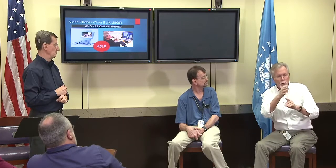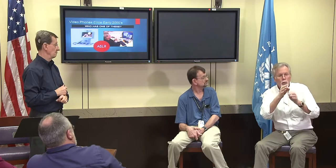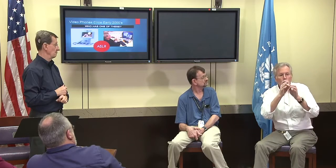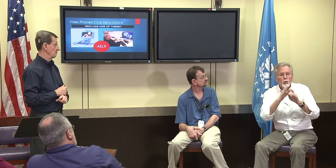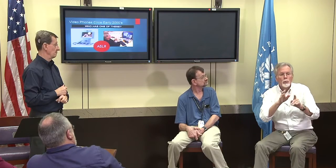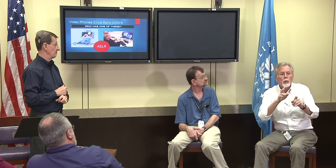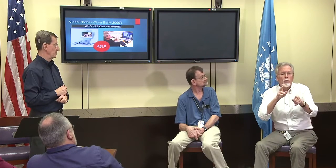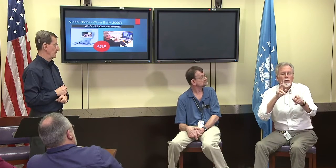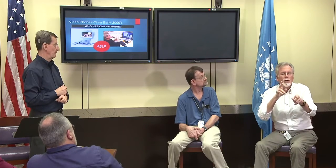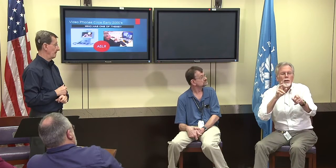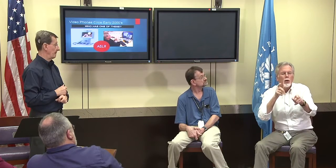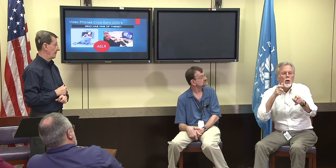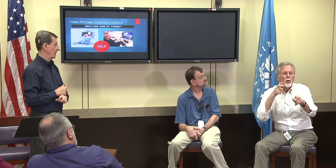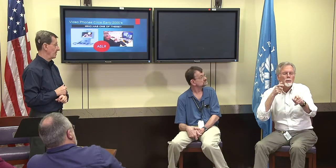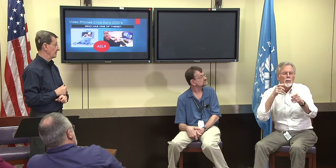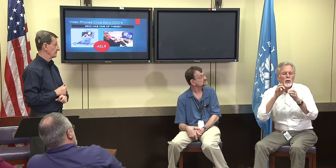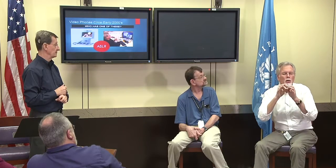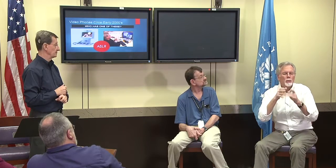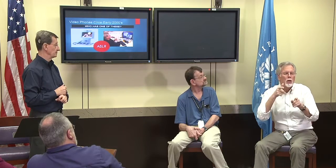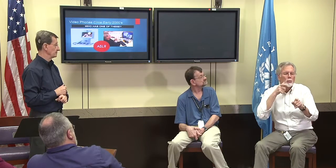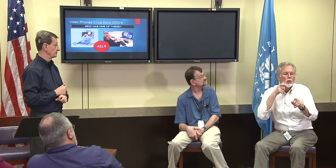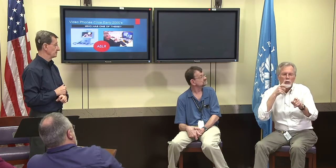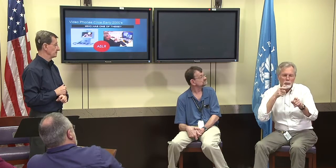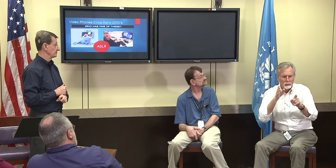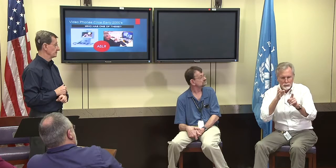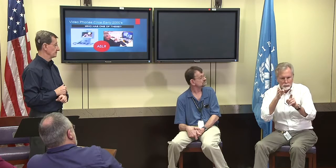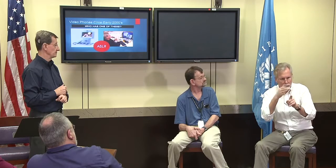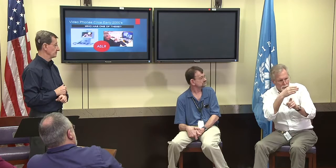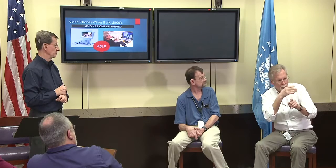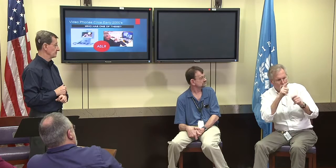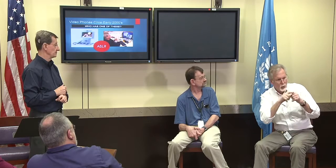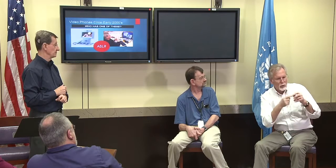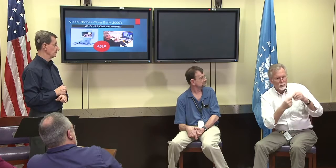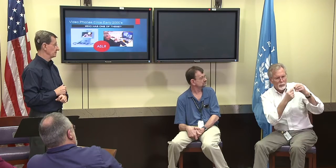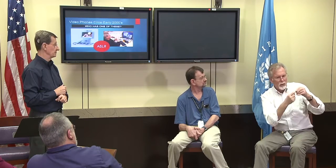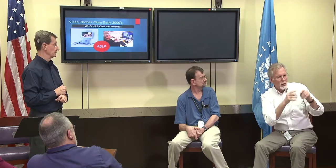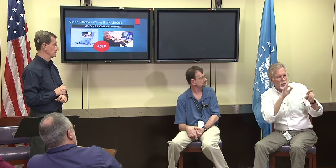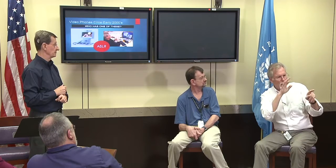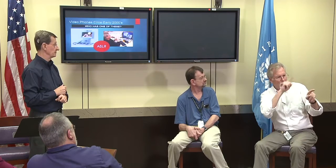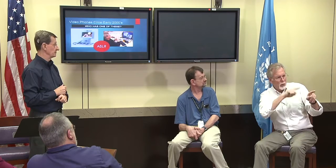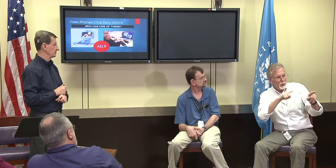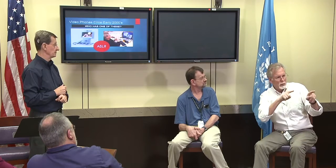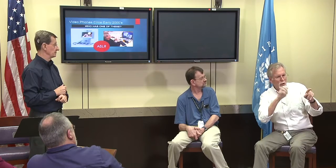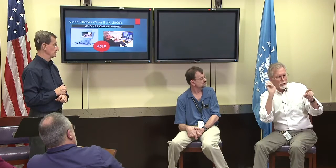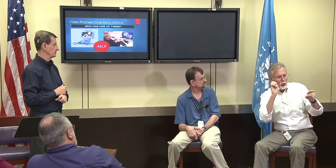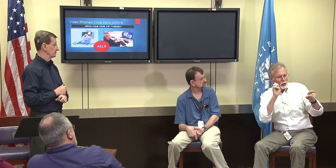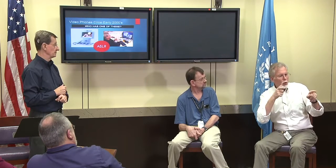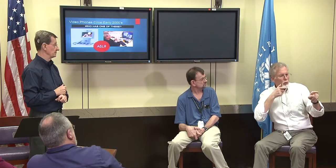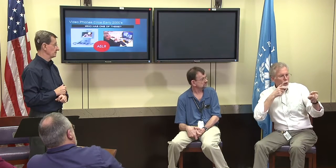for anybody to call obviously. Interpreters there are trained to handle that and they did